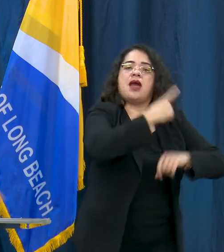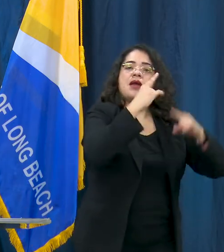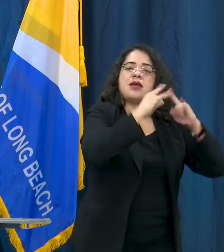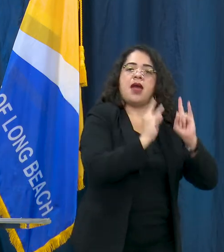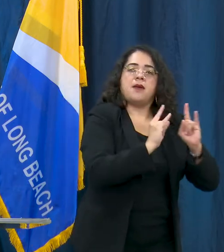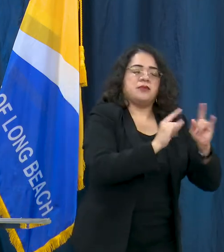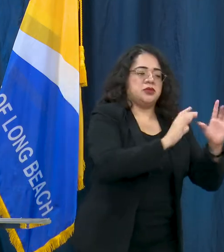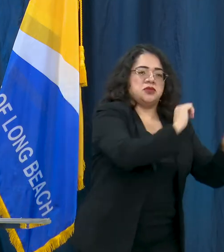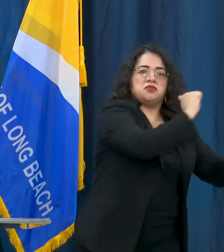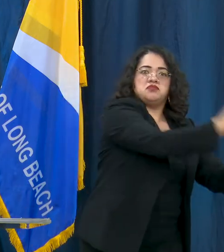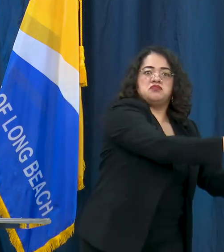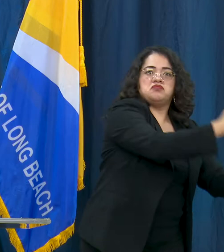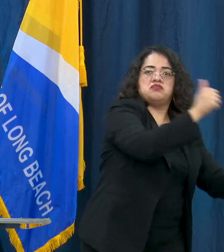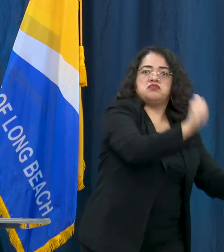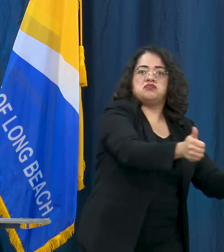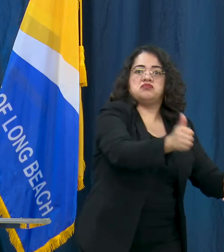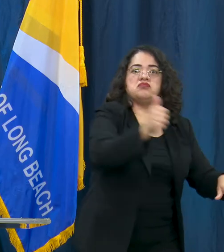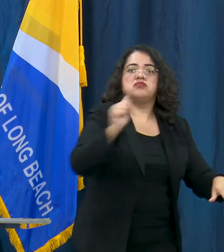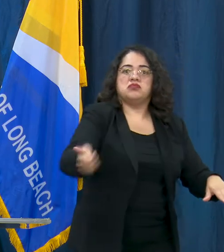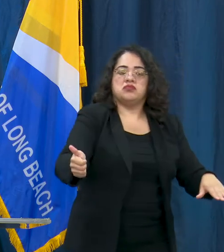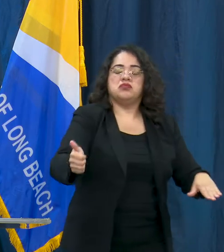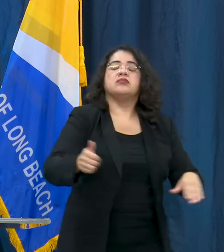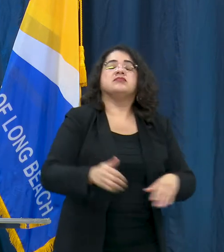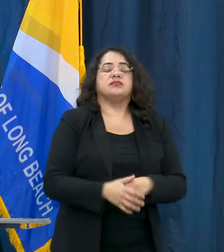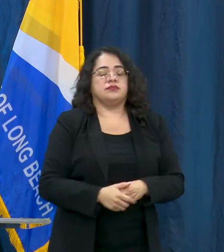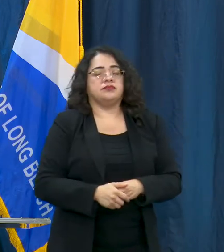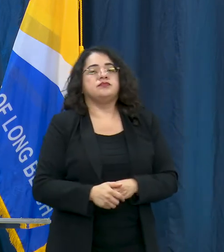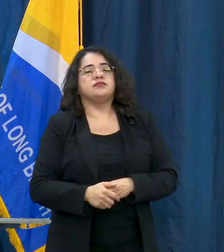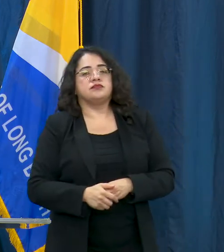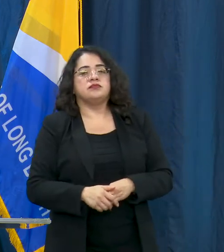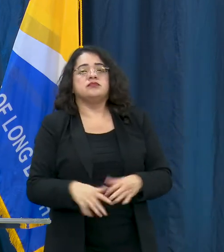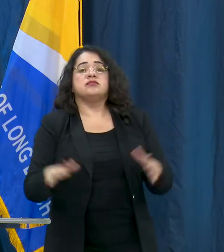These day camps are going to be available all across